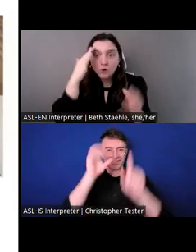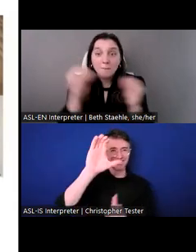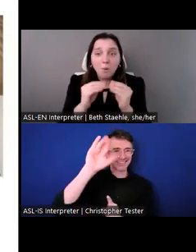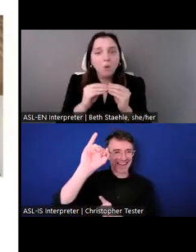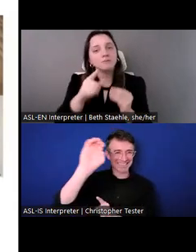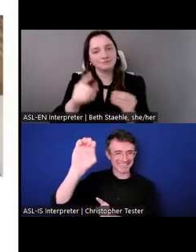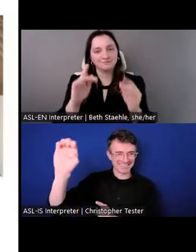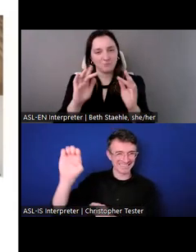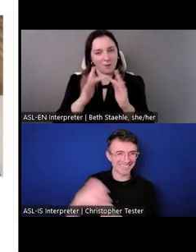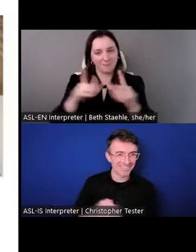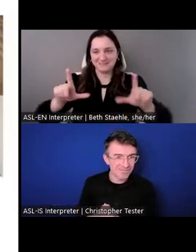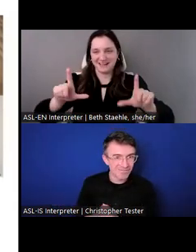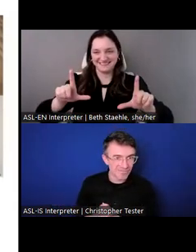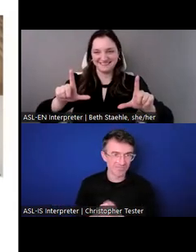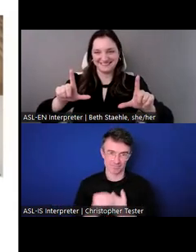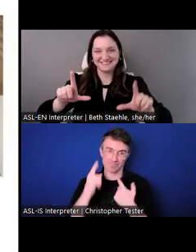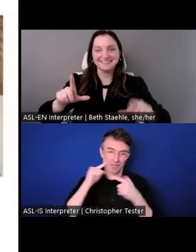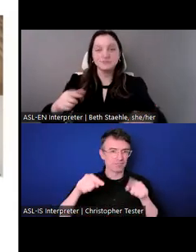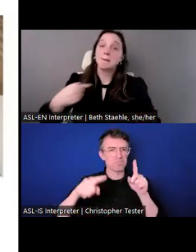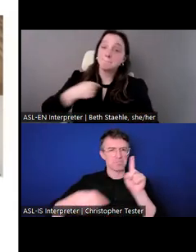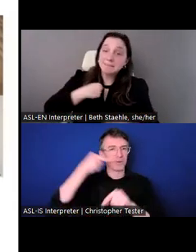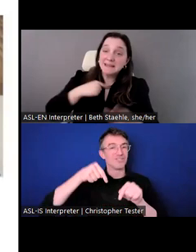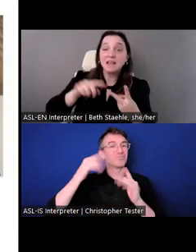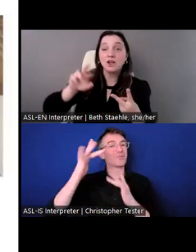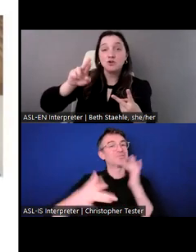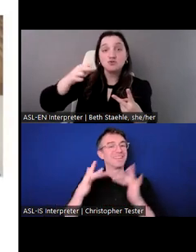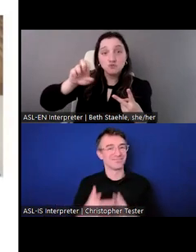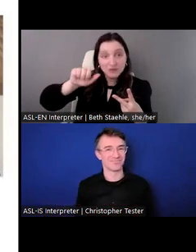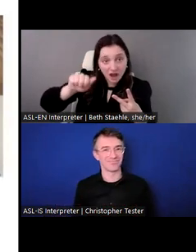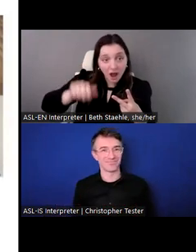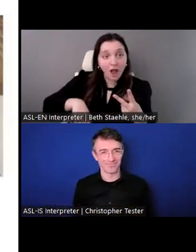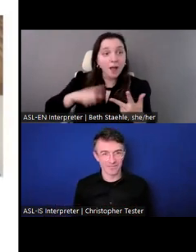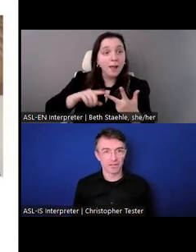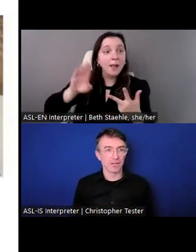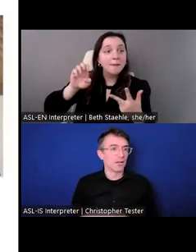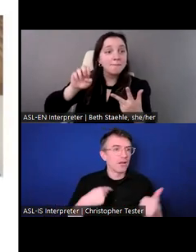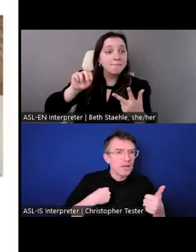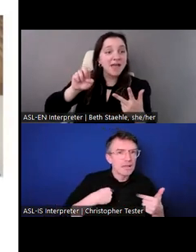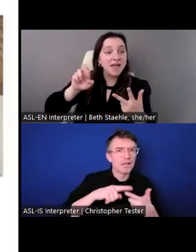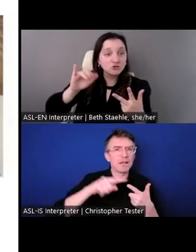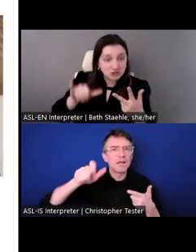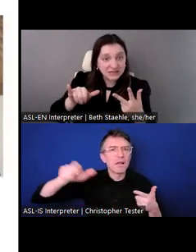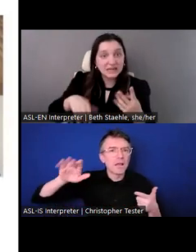Myself and my colleagues, Maria, are available for live Q and A.